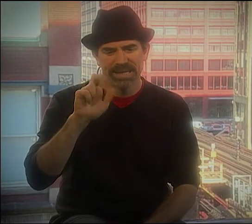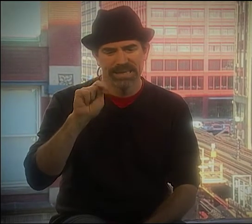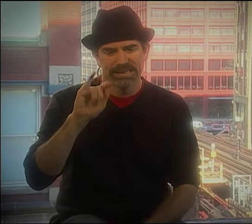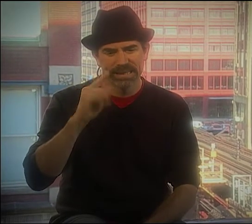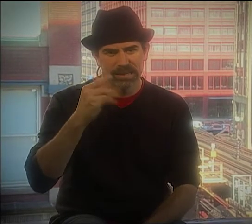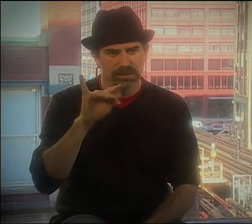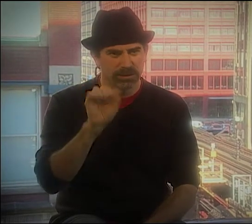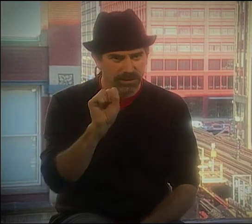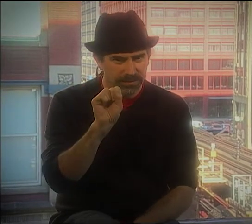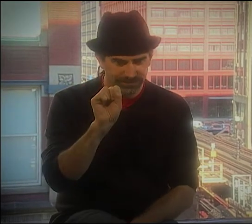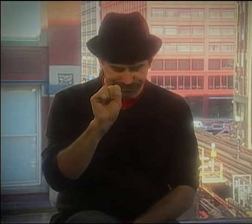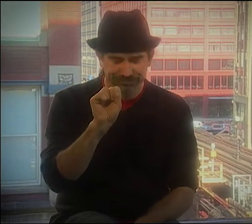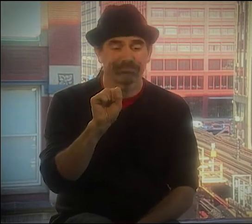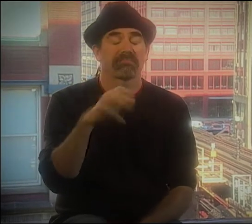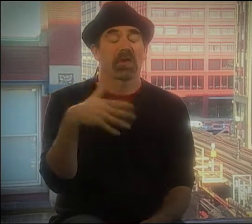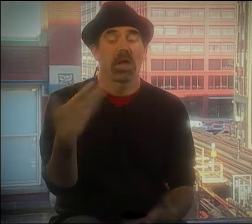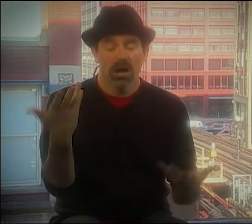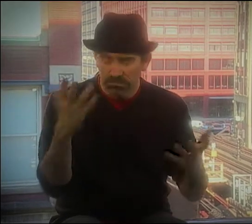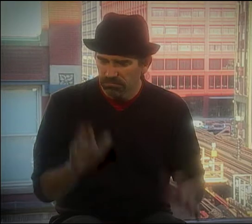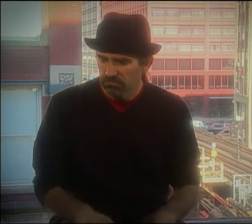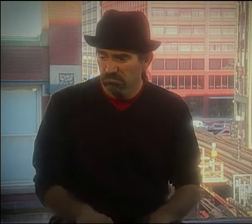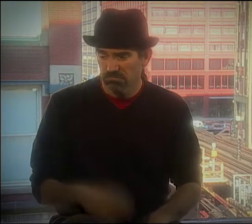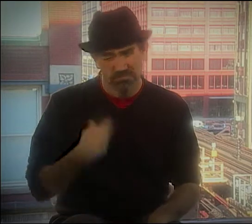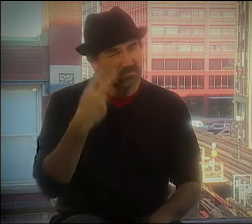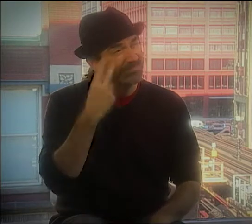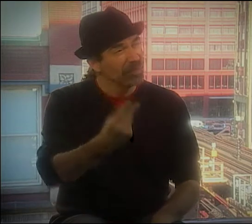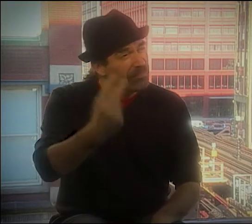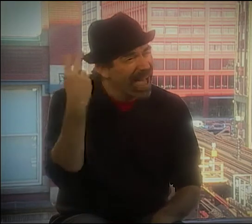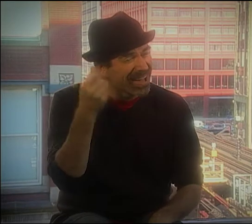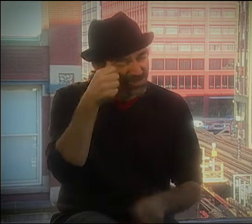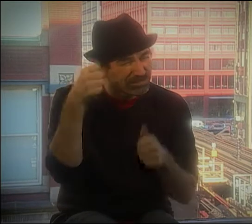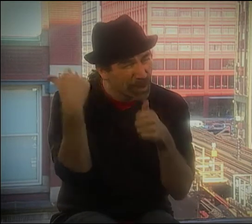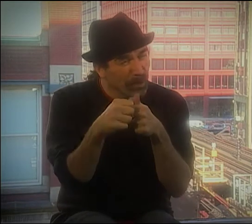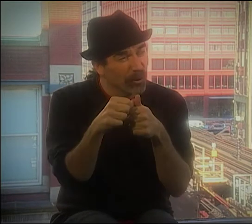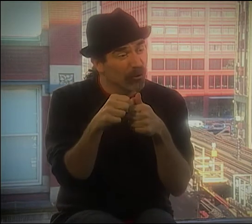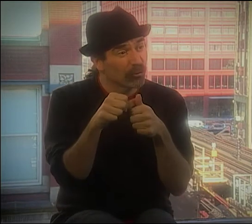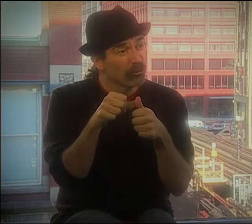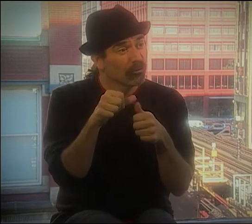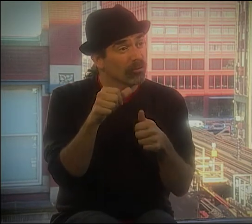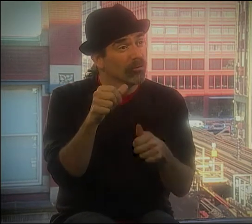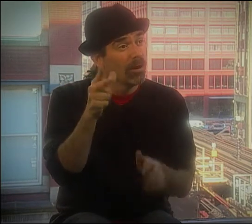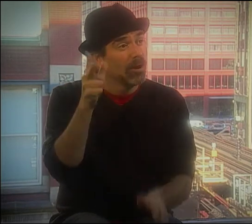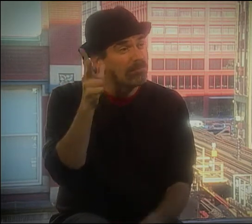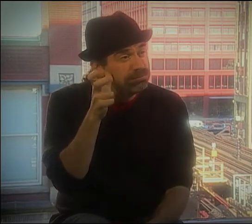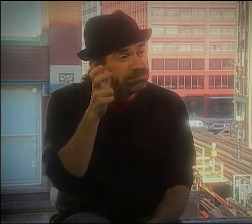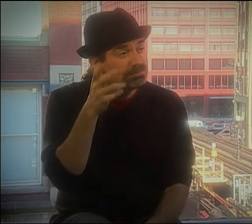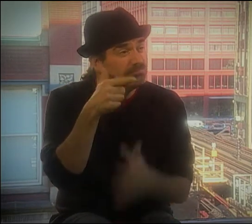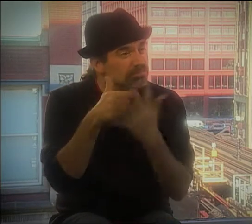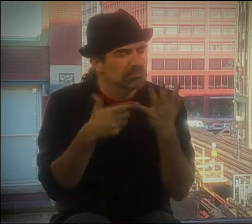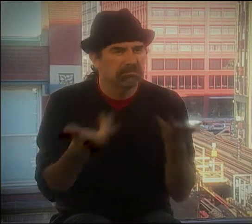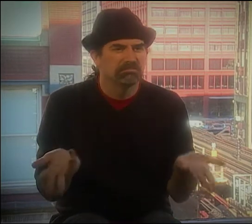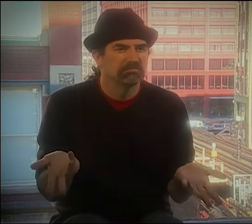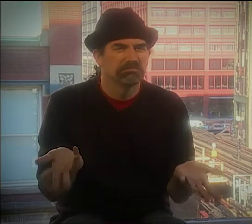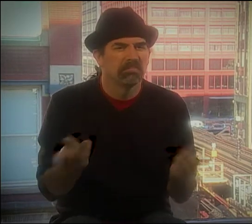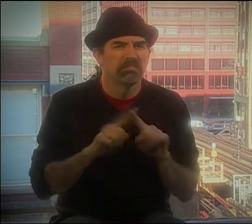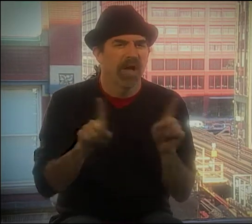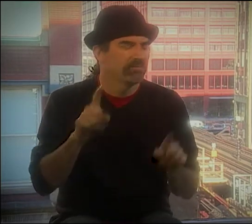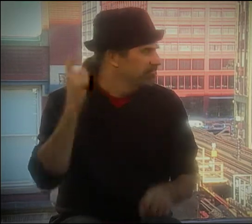DEVELOPED SPINAL MENINGITIS. AND I TRY TO LOOK BACK AND SEE IF I CAN REMEMBER ANY